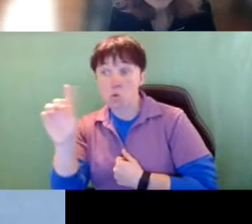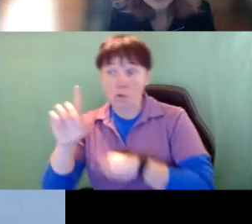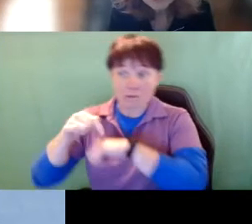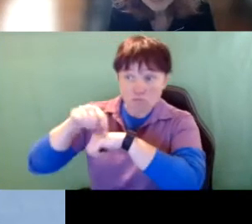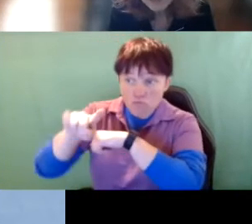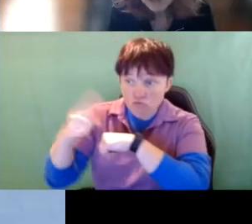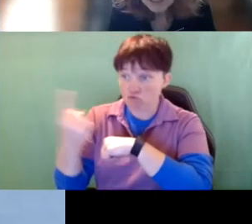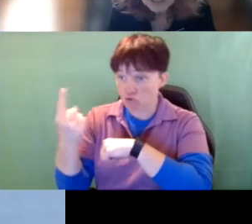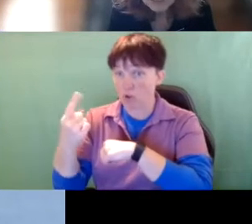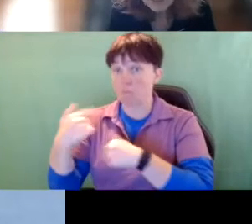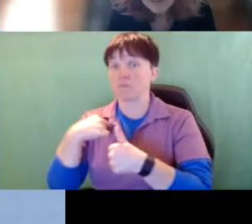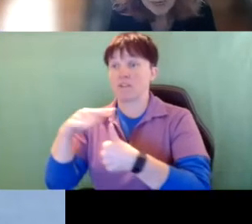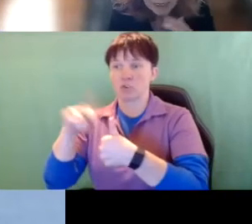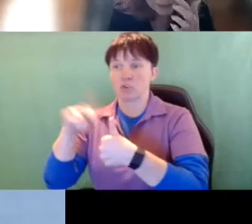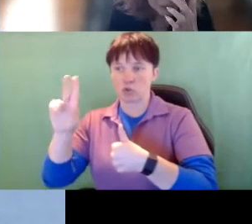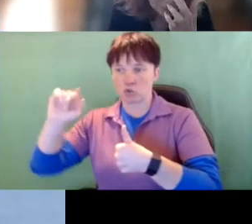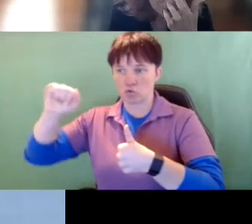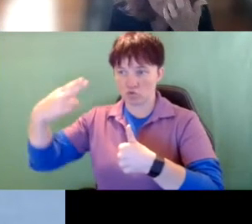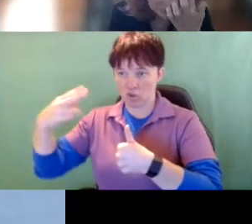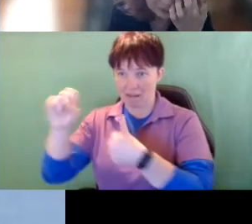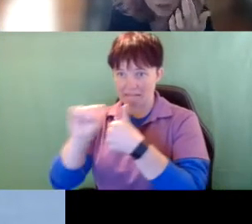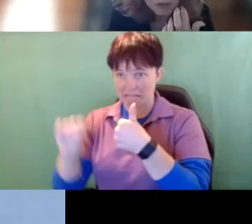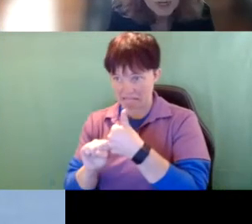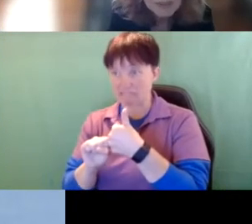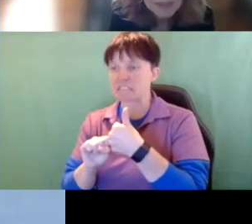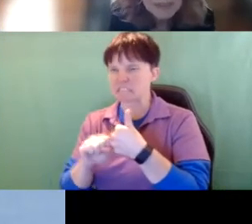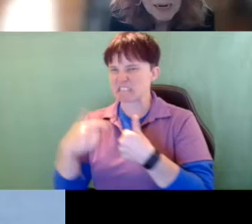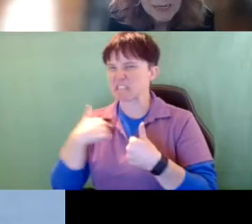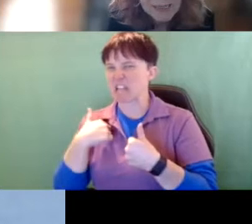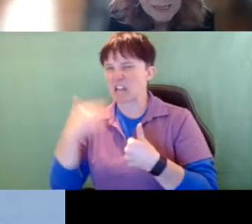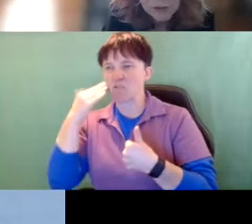Utah State University I've had a training program since 2009